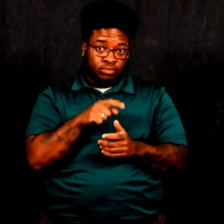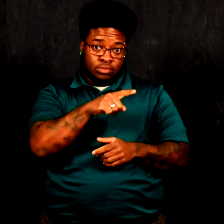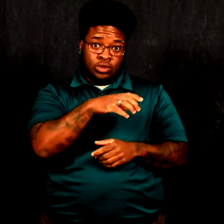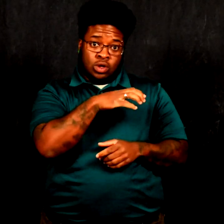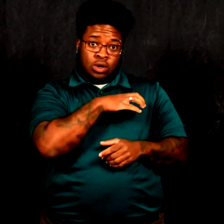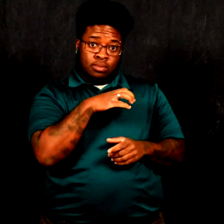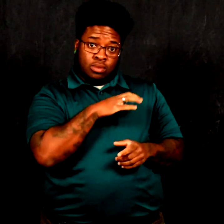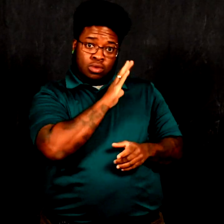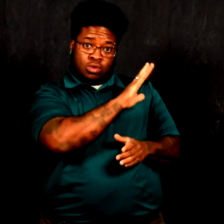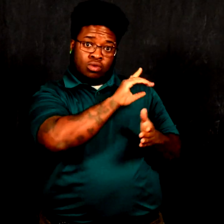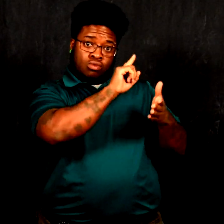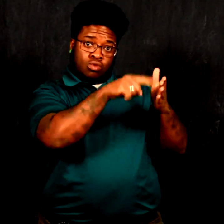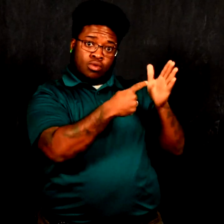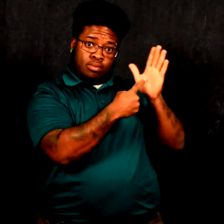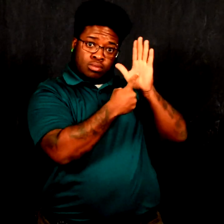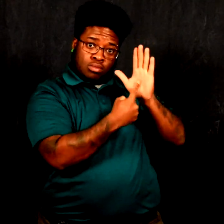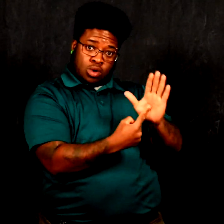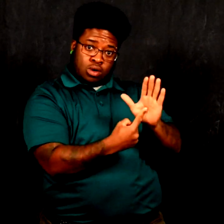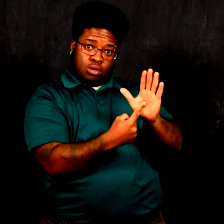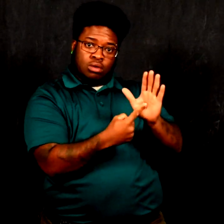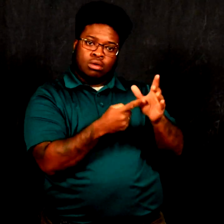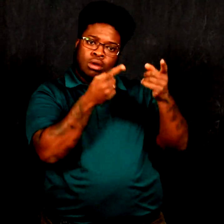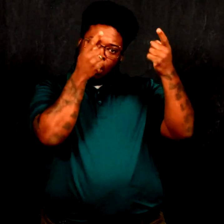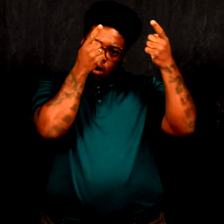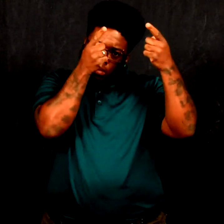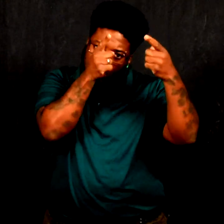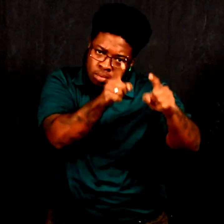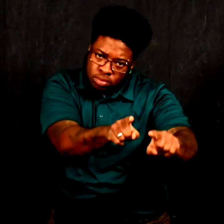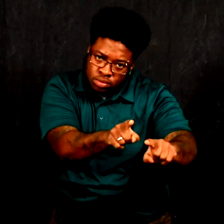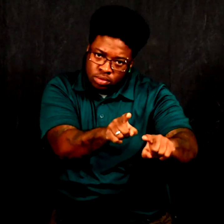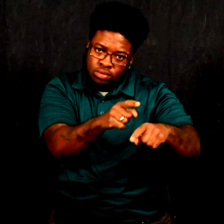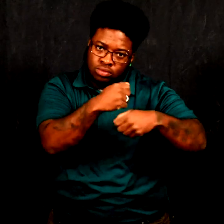The Commission played a key role in a compromise that